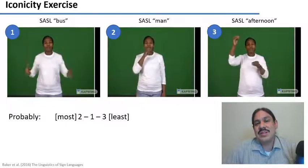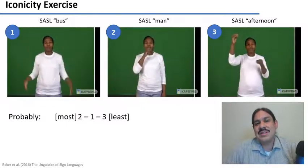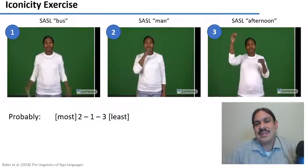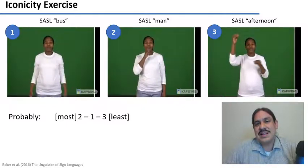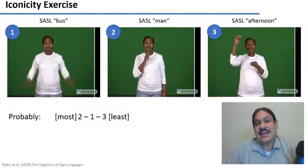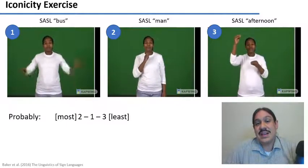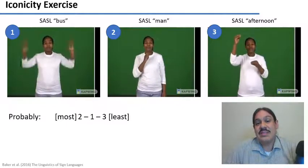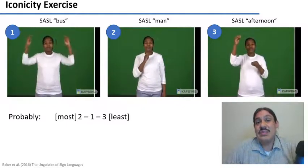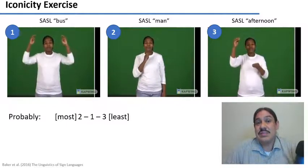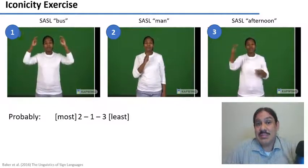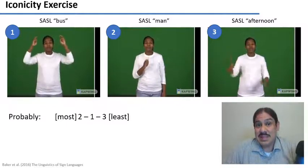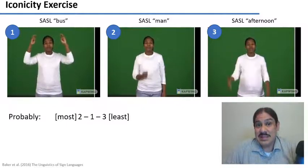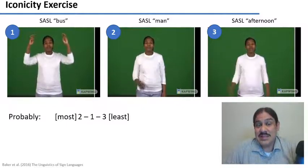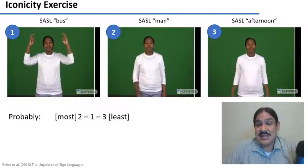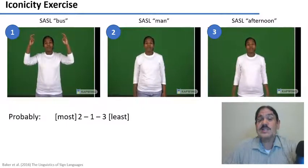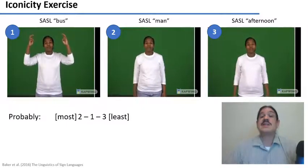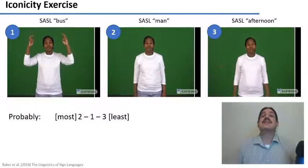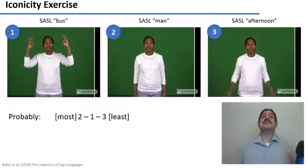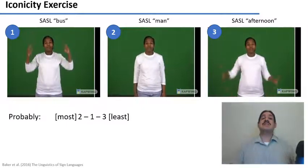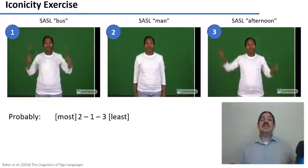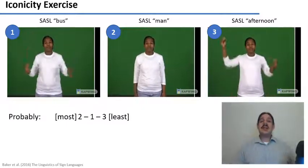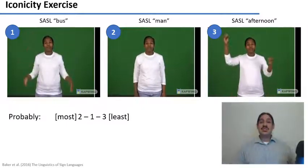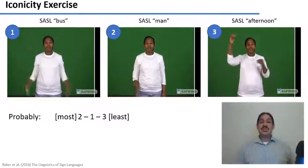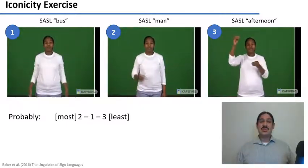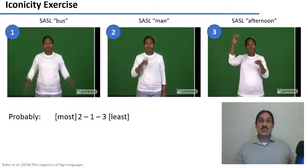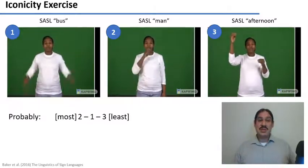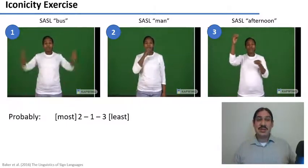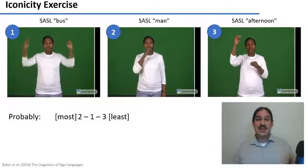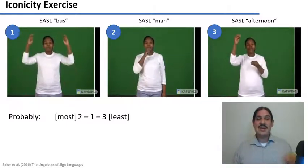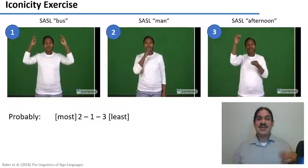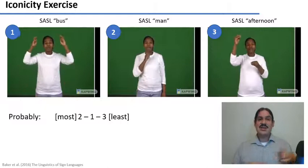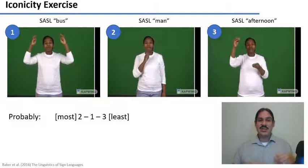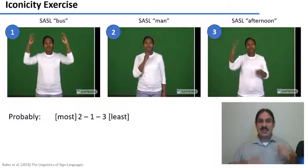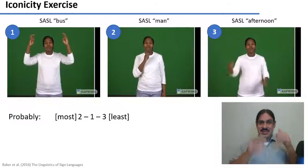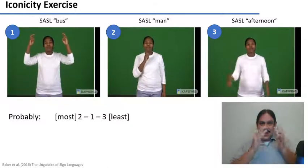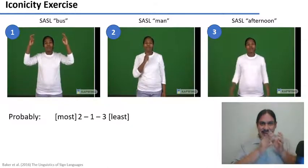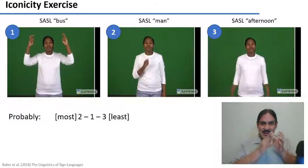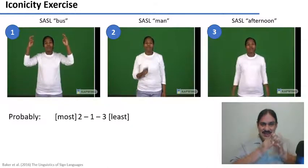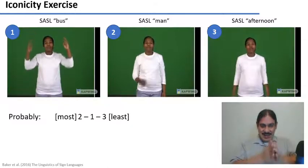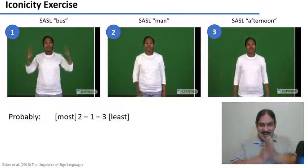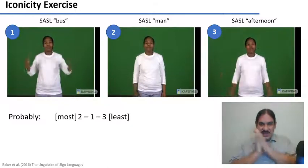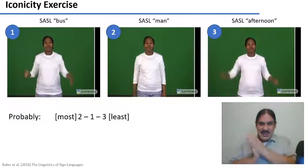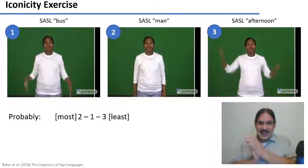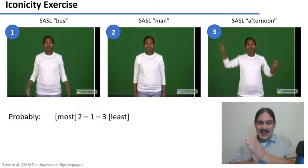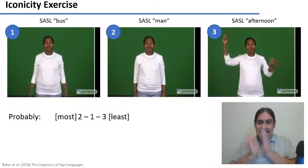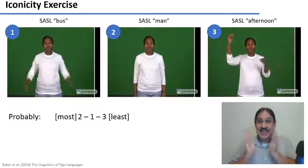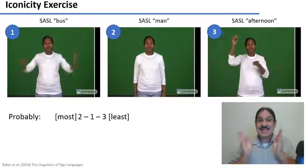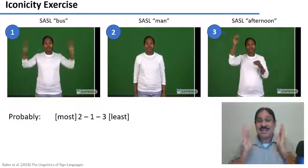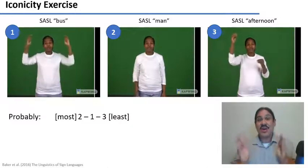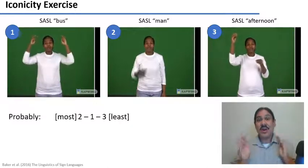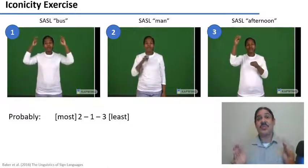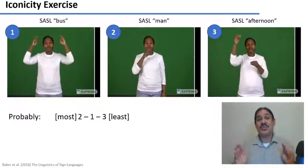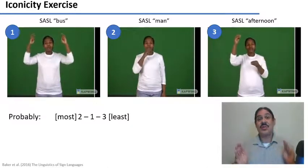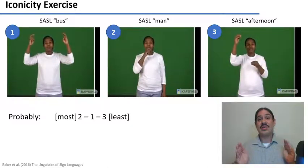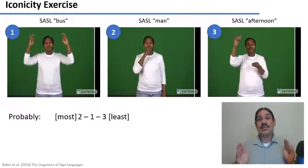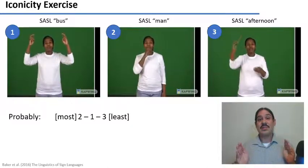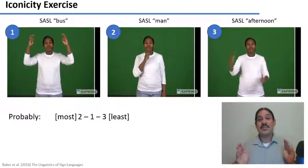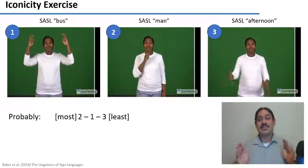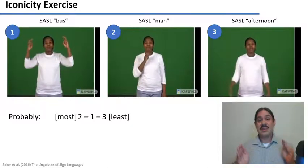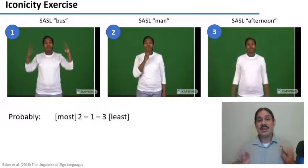yes, it might have some resemblance to a perception of the object or the action, but the way